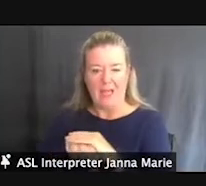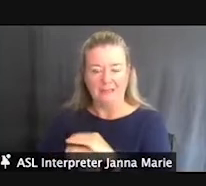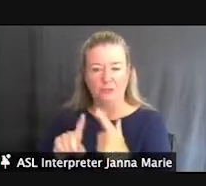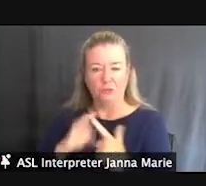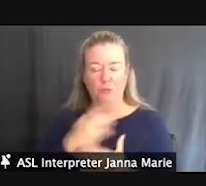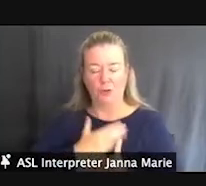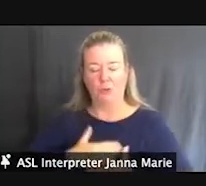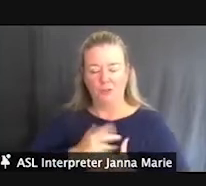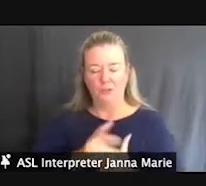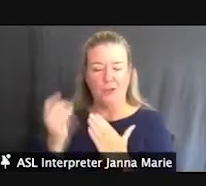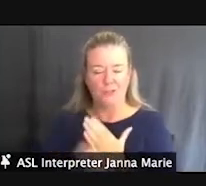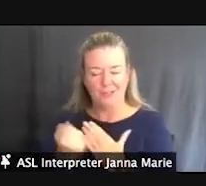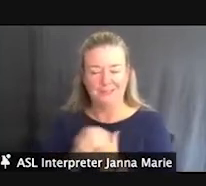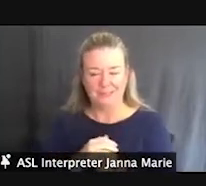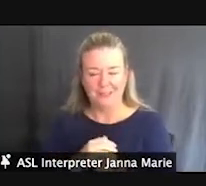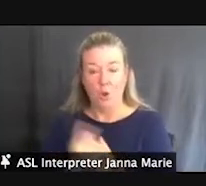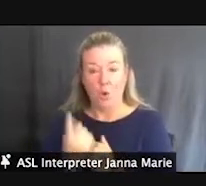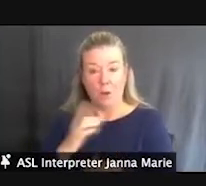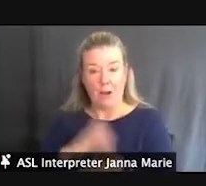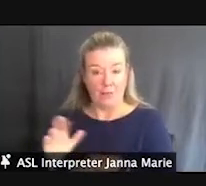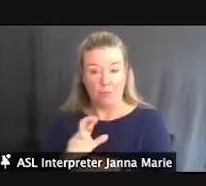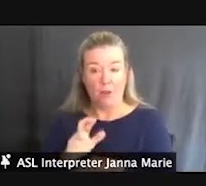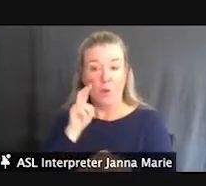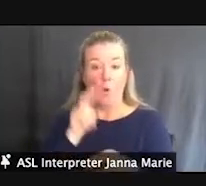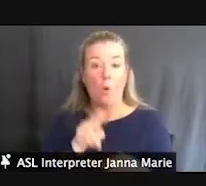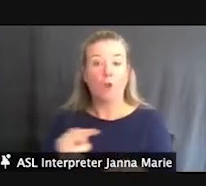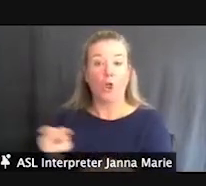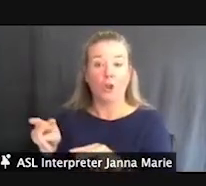One on the right is an overlook looking out over the Great Lakes there.